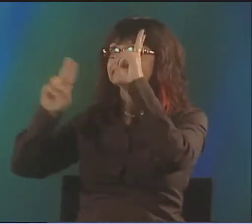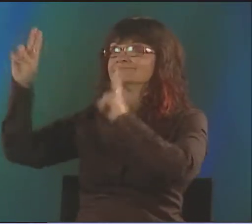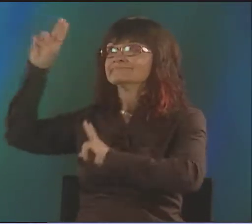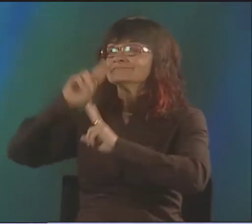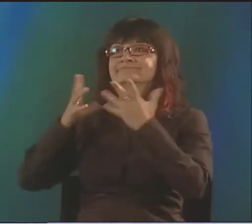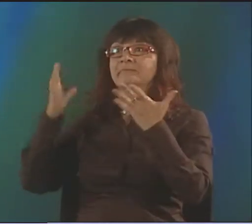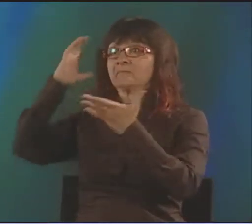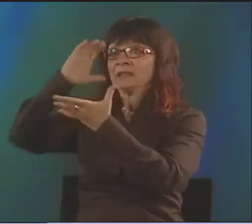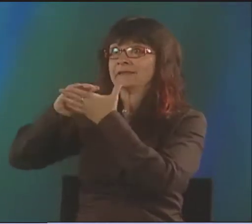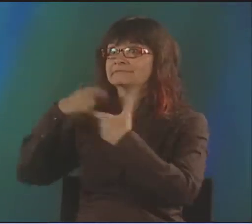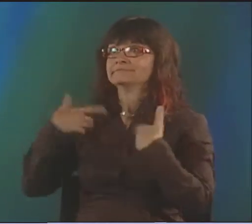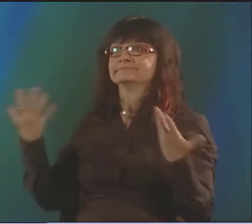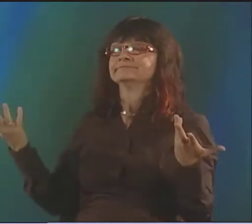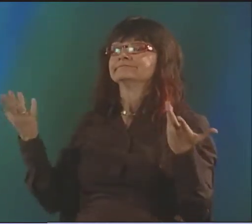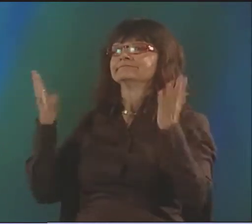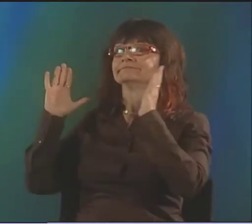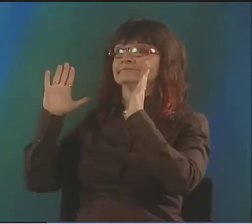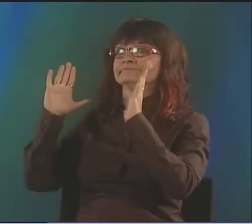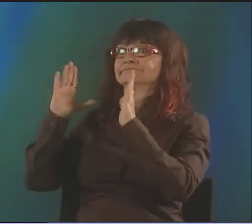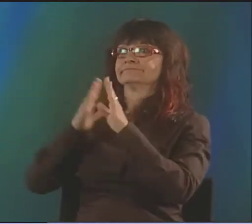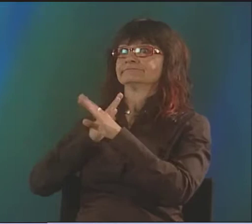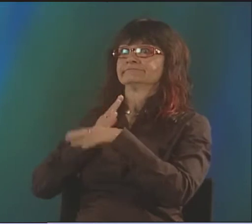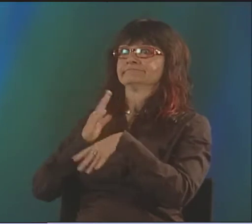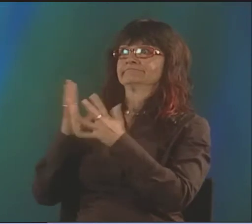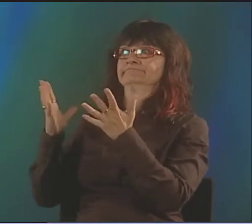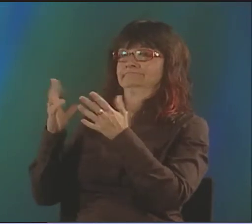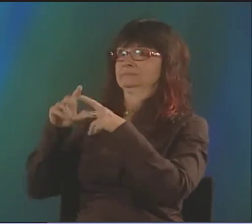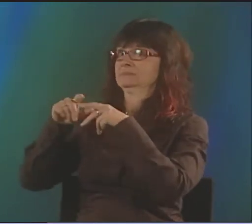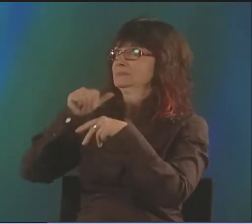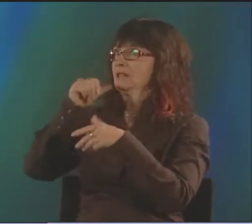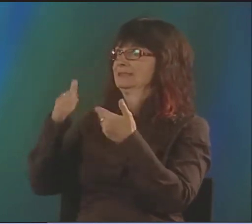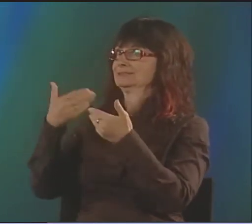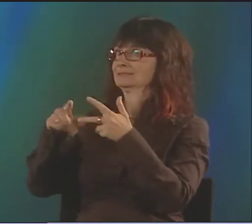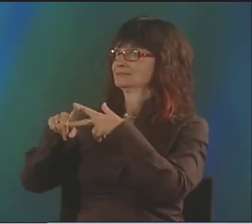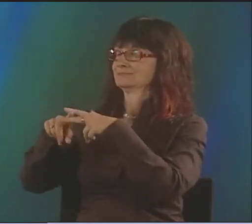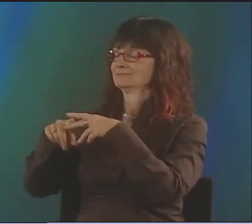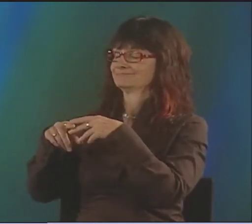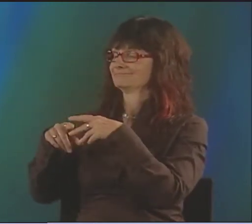ANYTHING ABOUT THIS POETRY THING." THERE WAS NO RESPECT FOR IT. THERE WAS NO BELIEF IN IT.